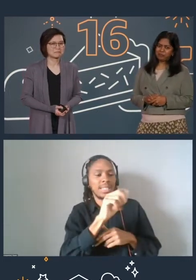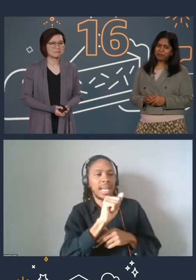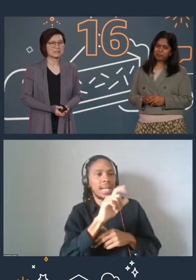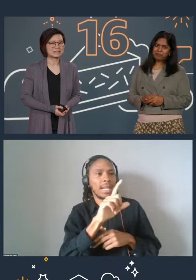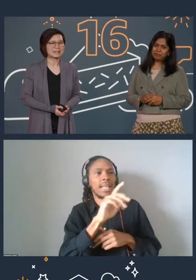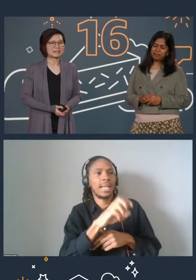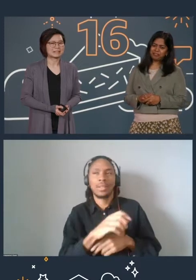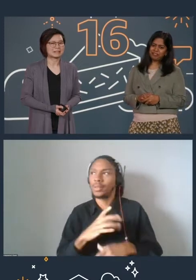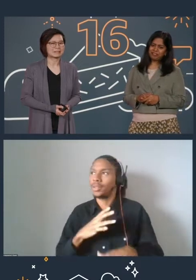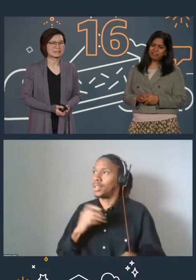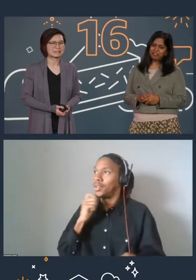Pretty exciting stuff.